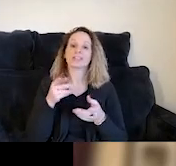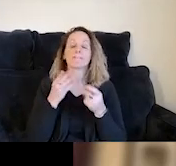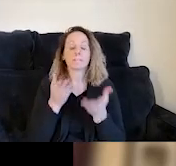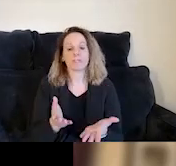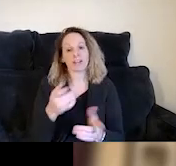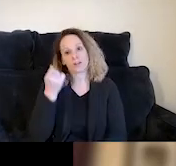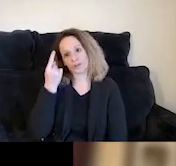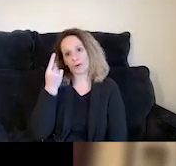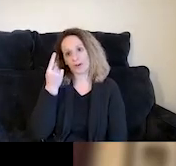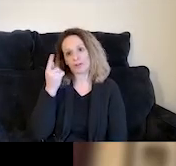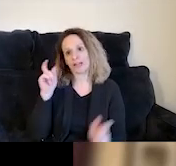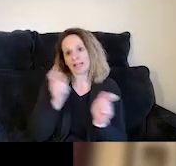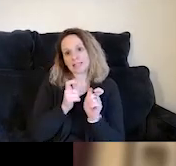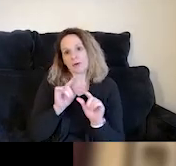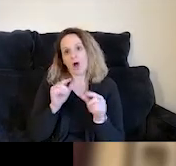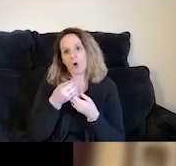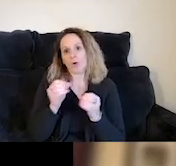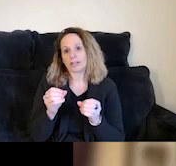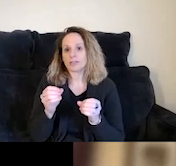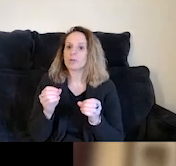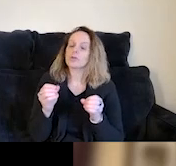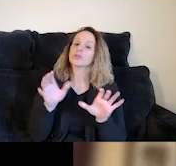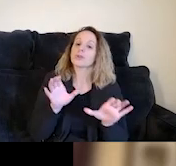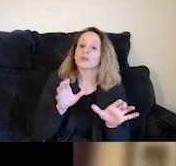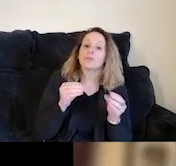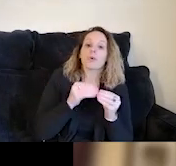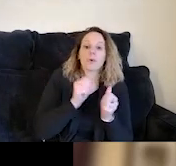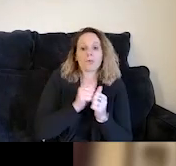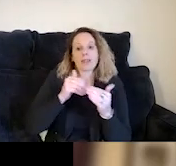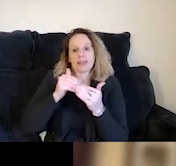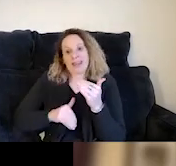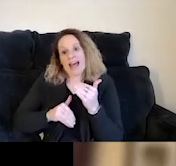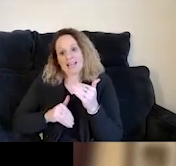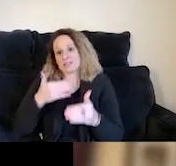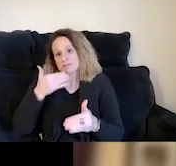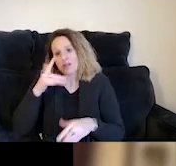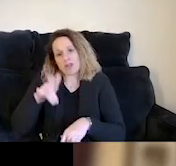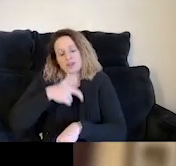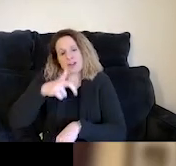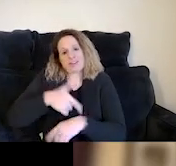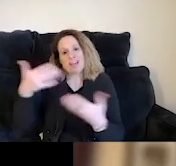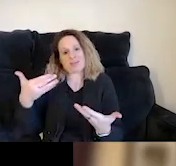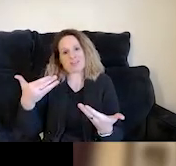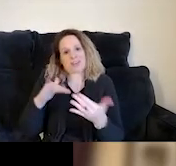what it means to do more with less. And so, we've certainly done that for a good long time here at Community Works.